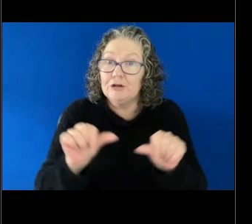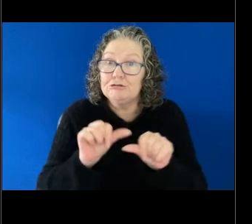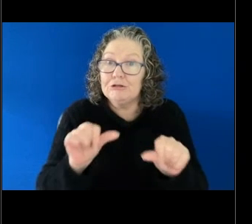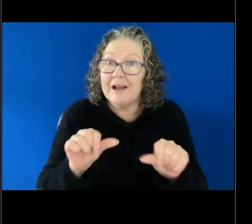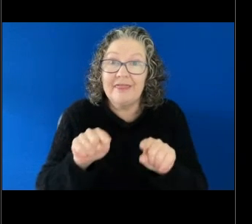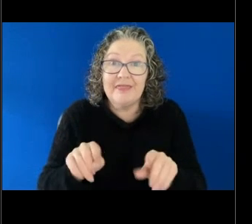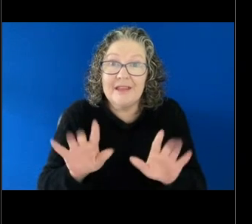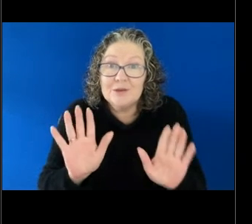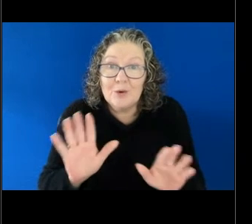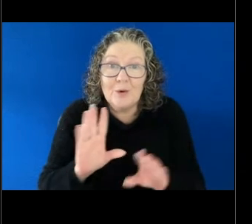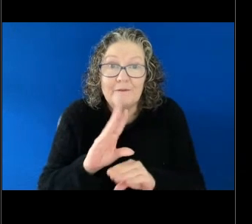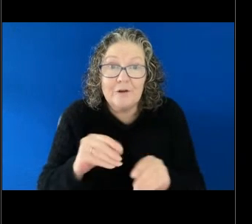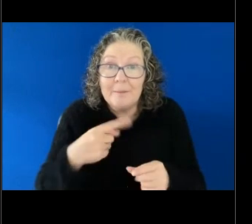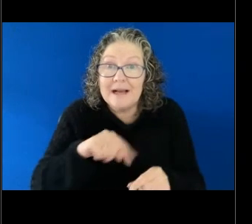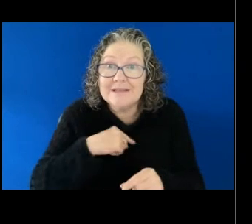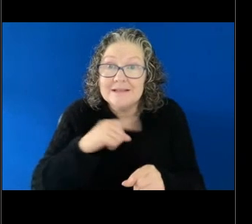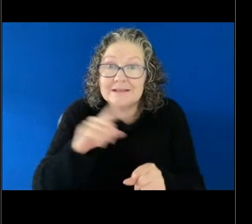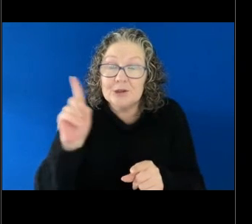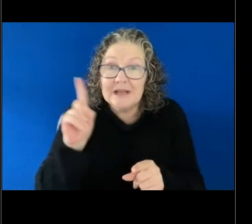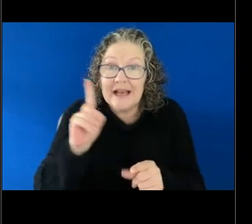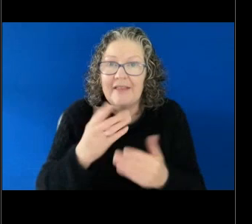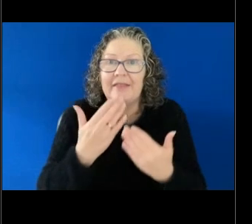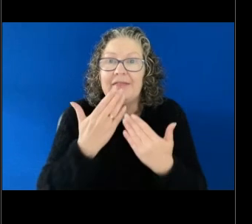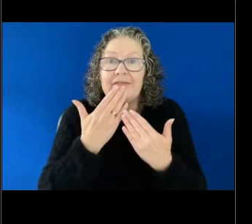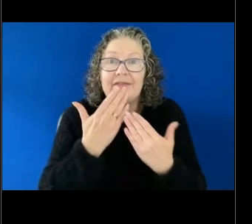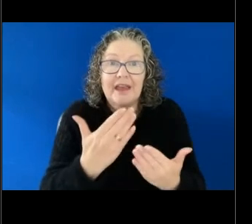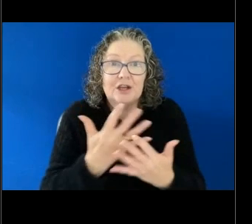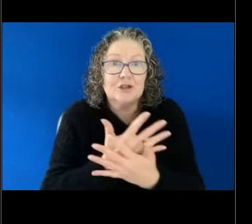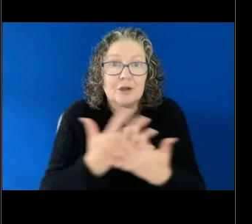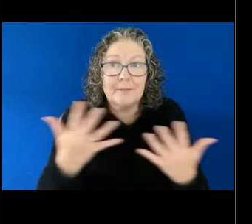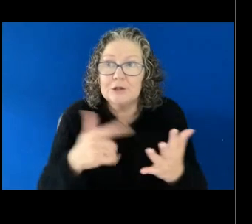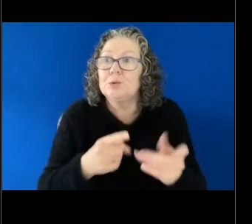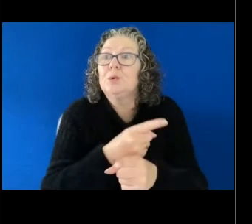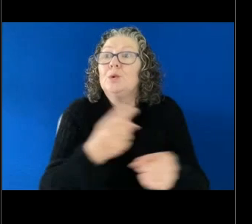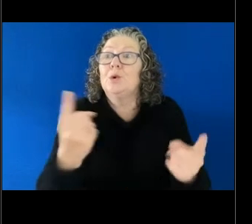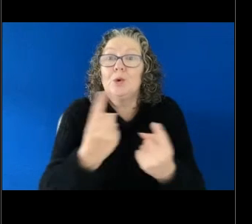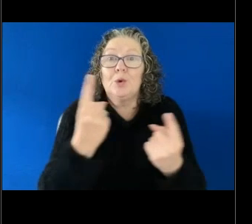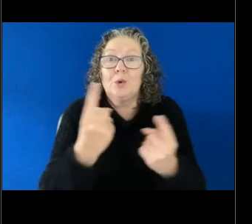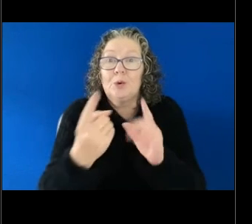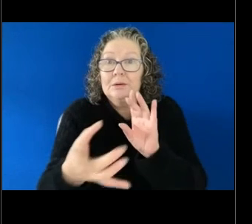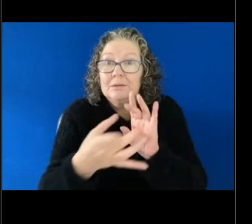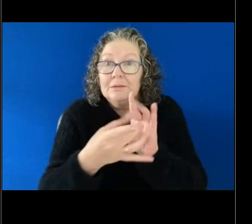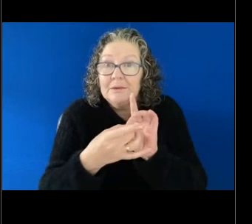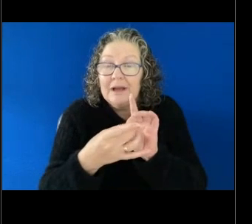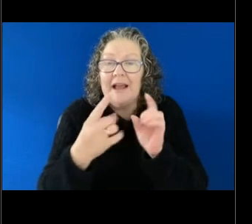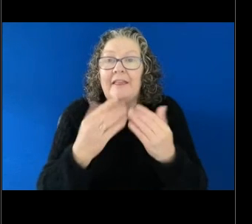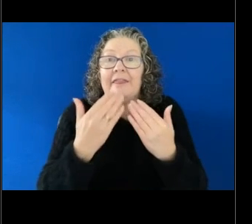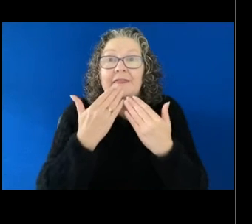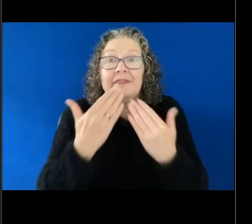us today so thank you so much from everybody who logged in today and thank you again to Gillian and